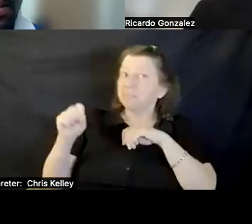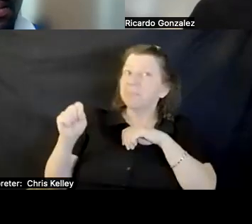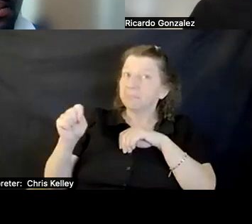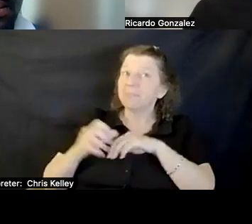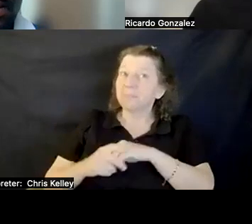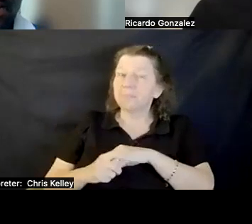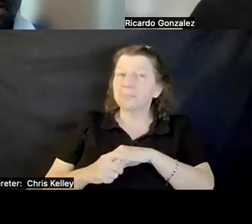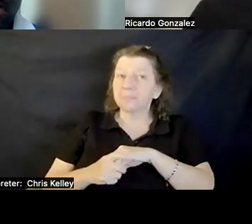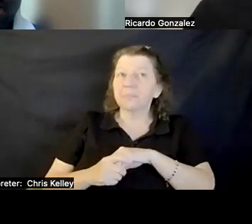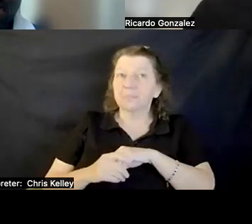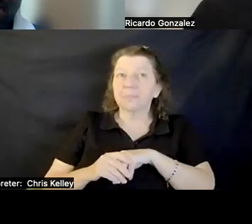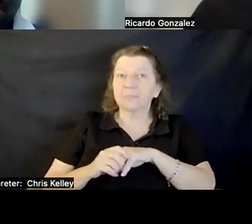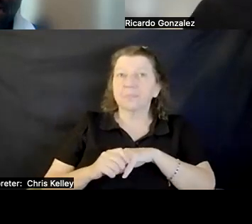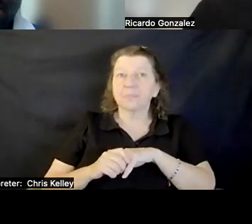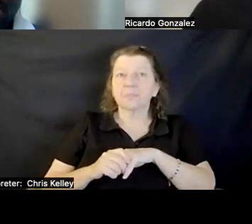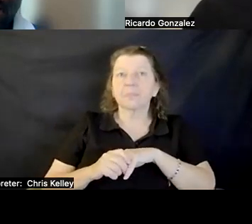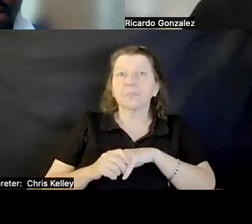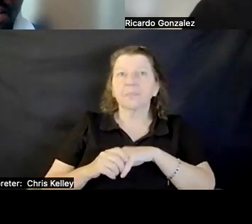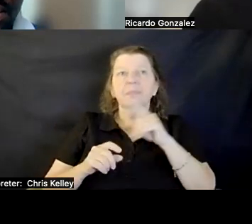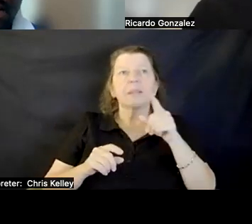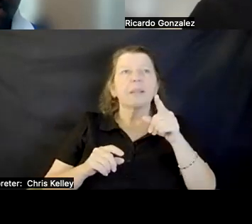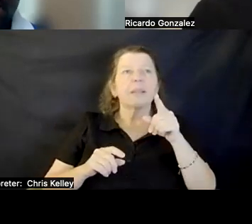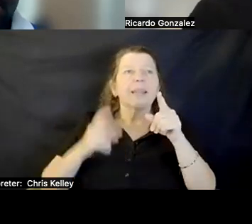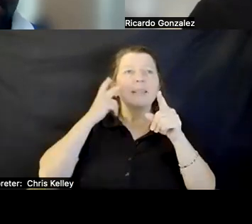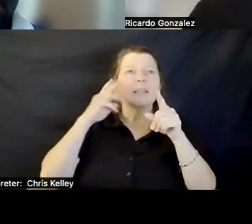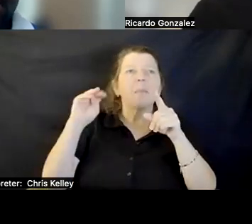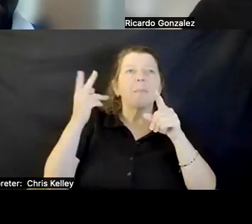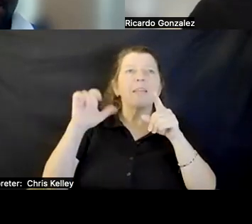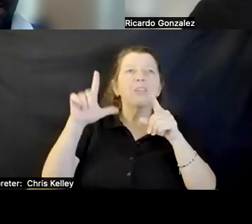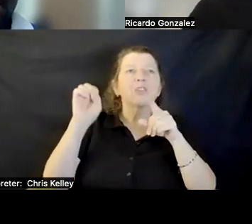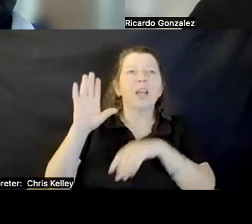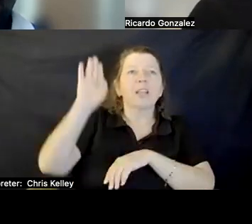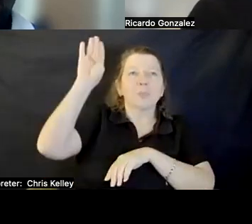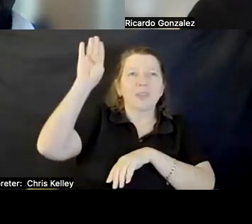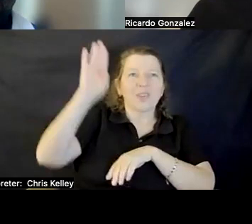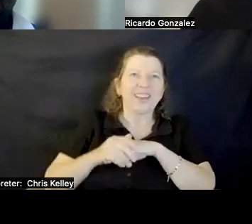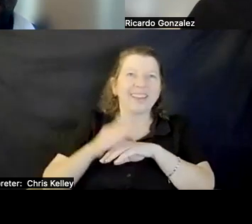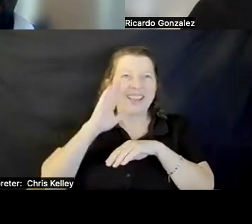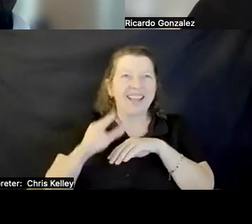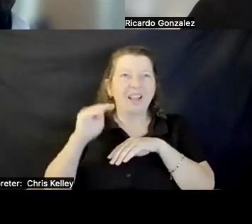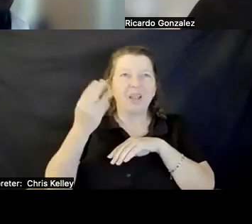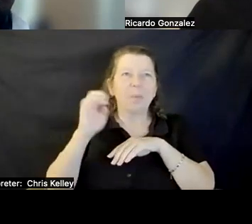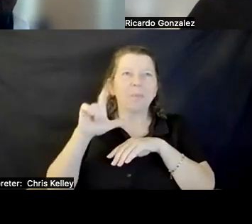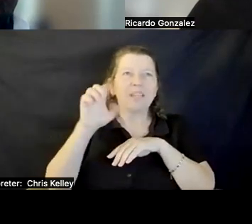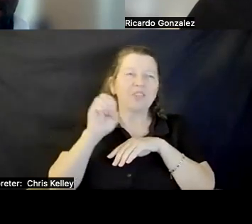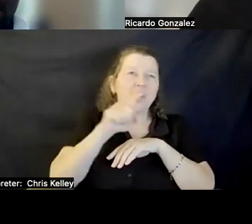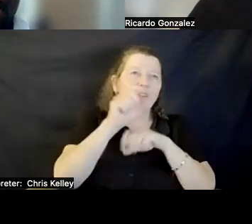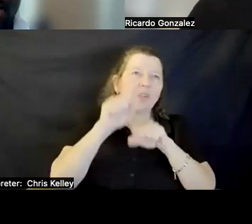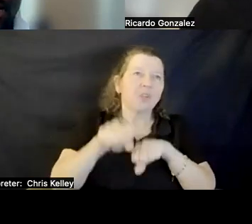I SEE THAT MICHELLE IS RAISING HER HAND. HELLO. I THINK YOU WEREN'T HERE AT THE